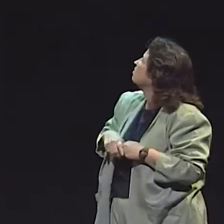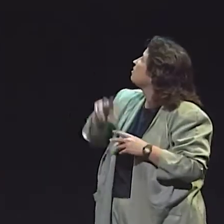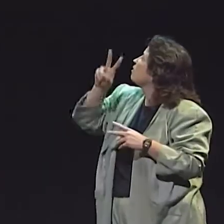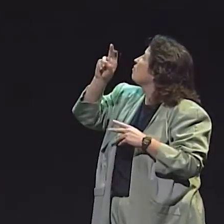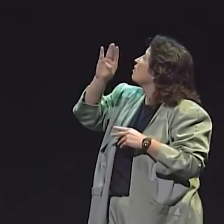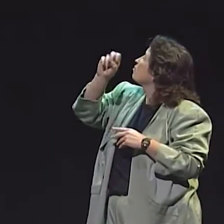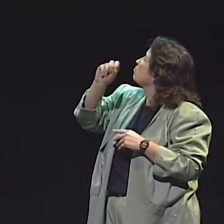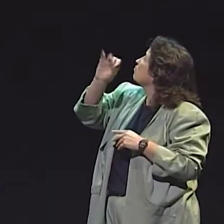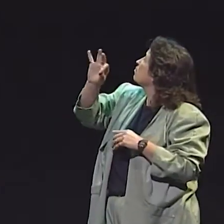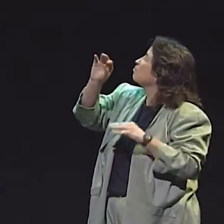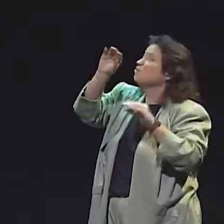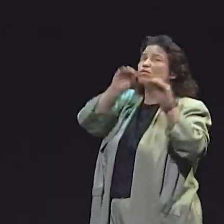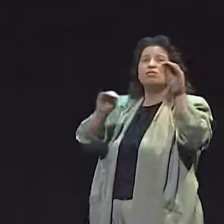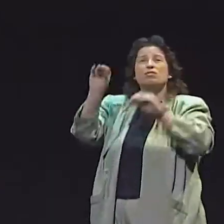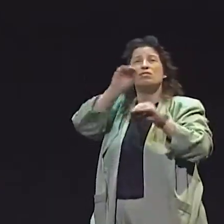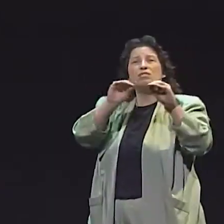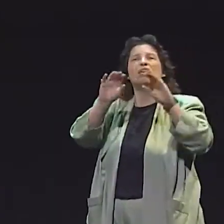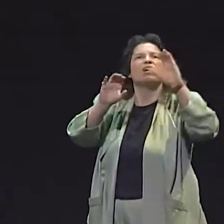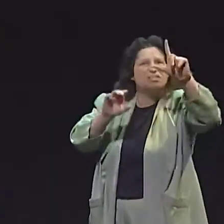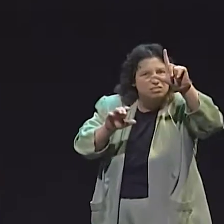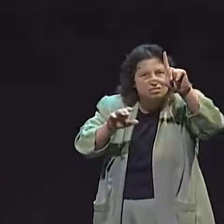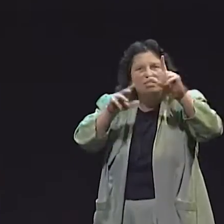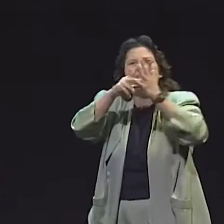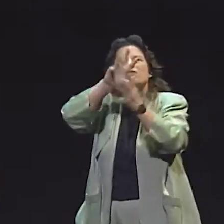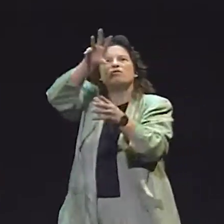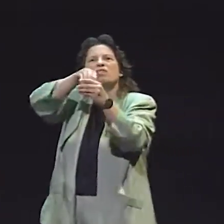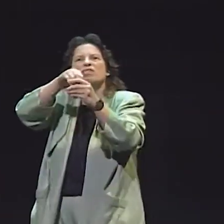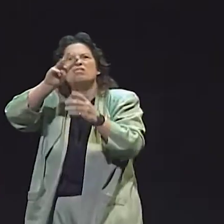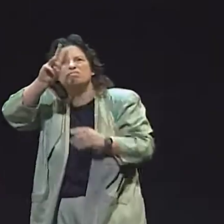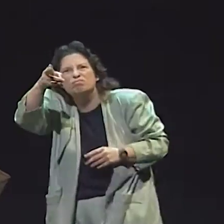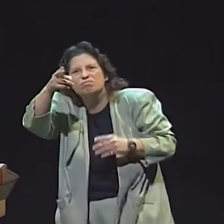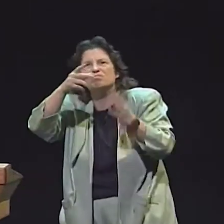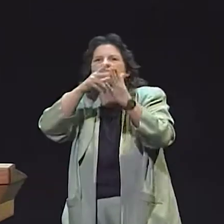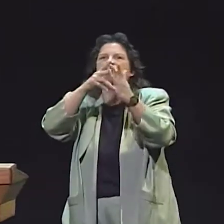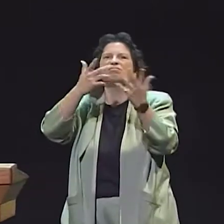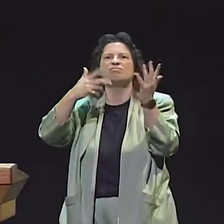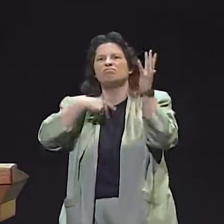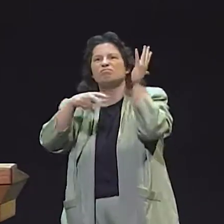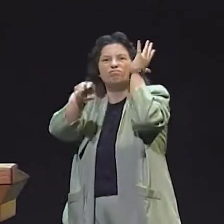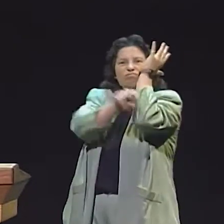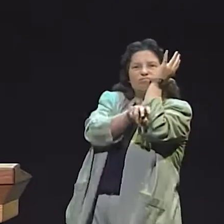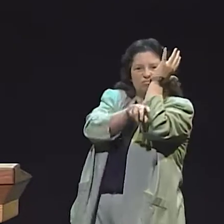TO REPRESENT DIFFERENT CHARACTERS. VERB AGREEMENT WOULD BE THE MOVEMENT OF A SIGN